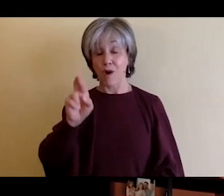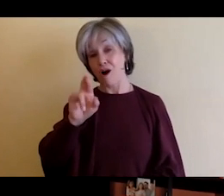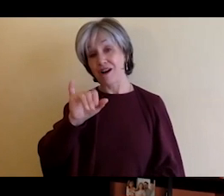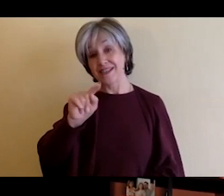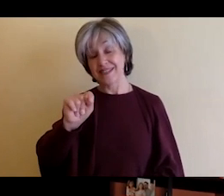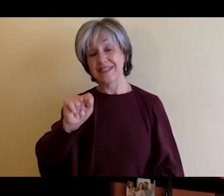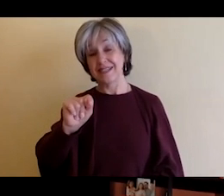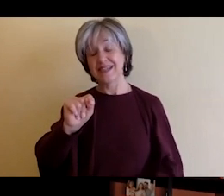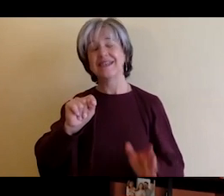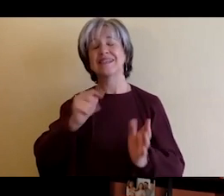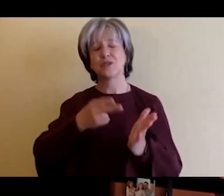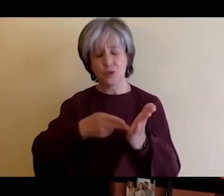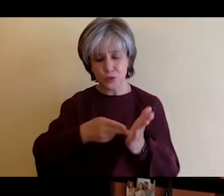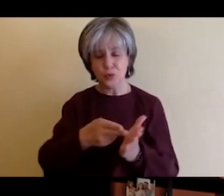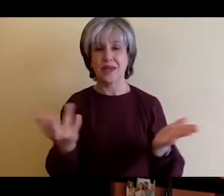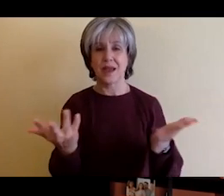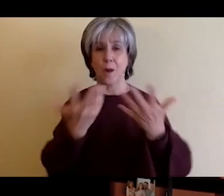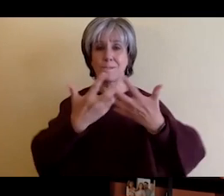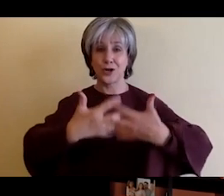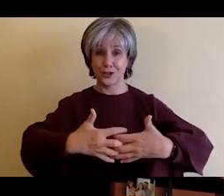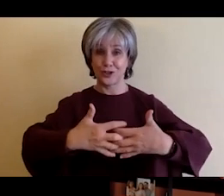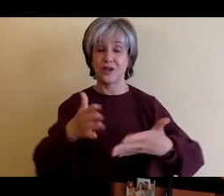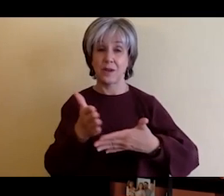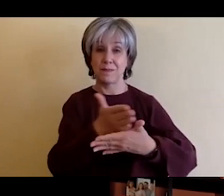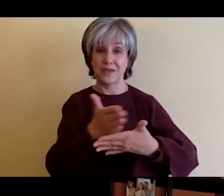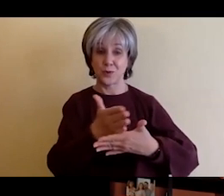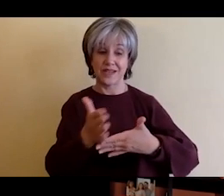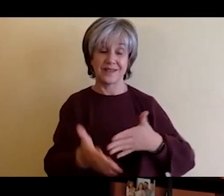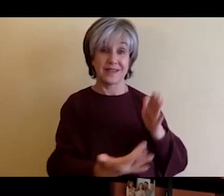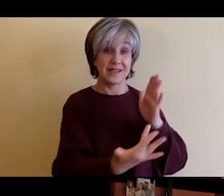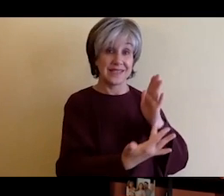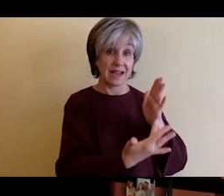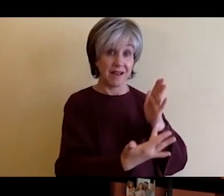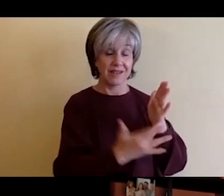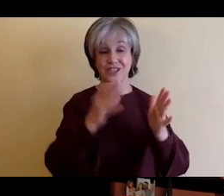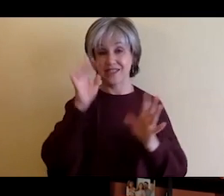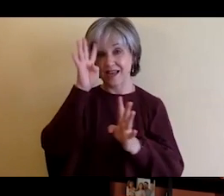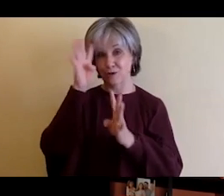and um you know, you come to RIT, you are exposed constantly to you know